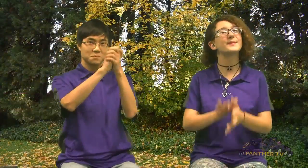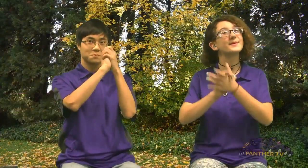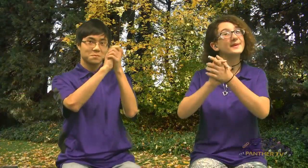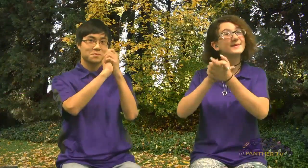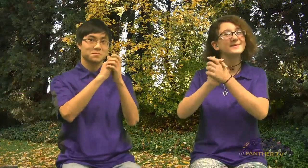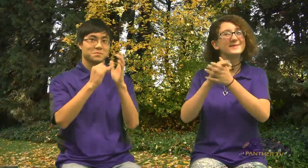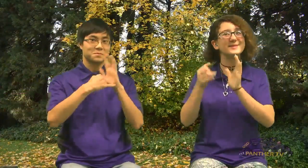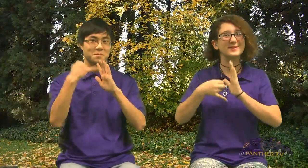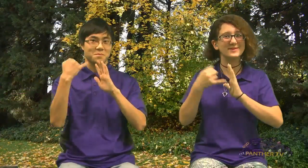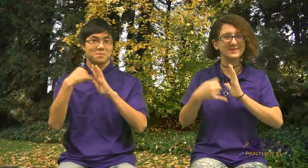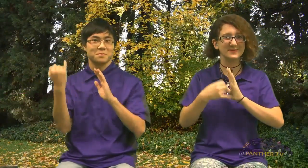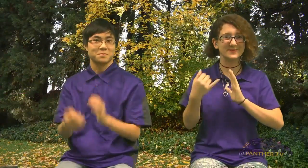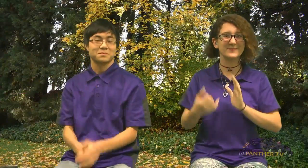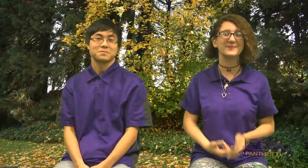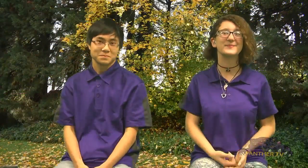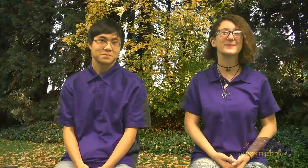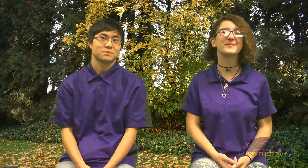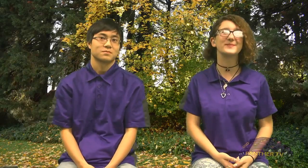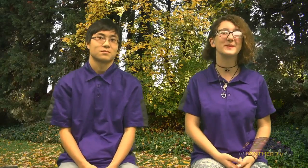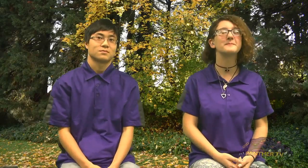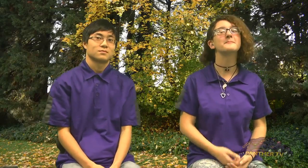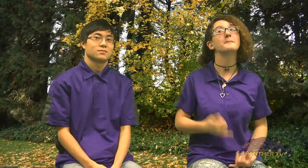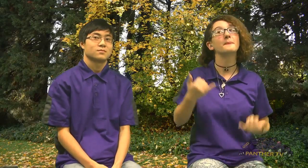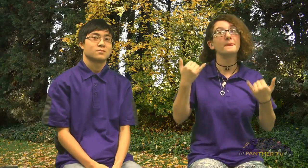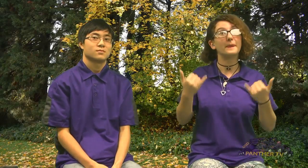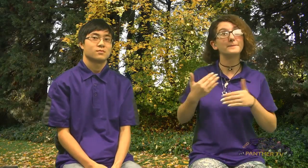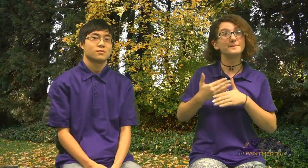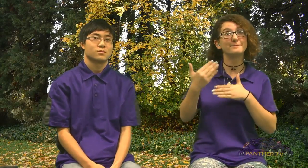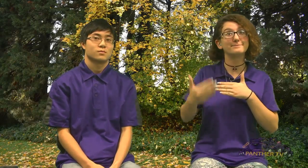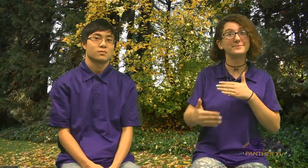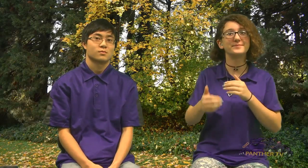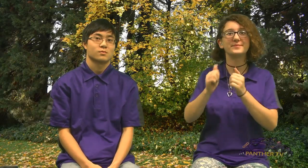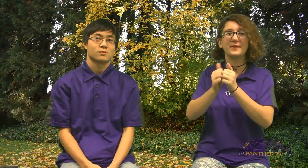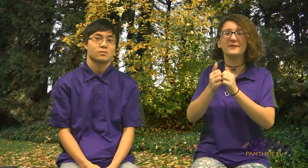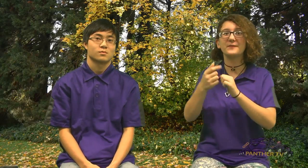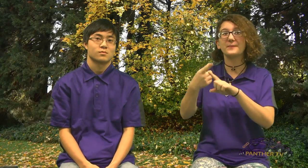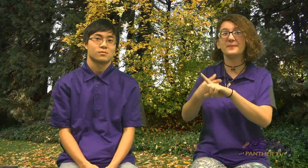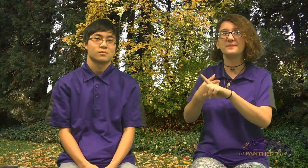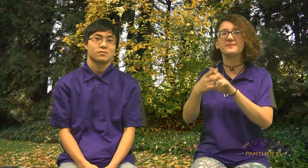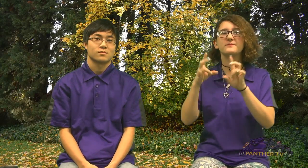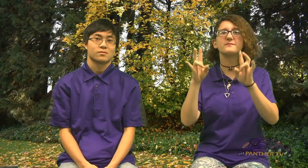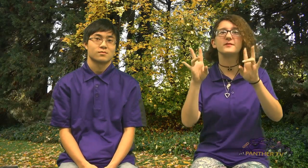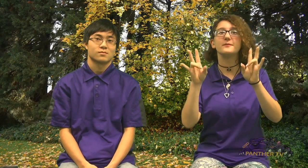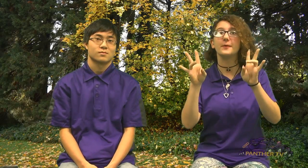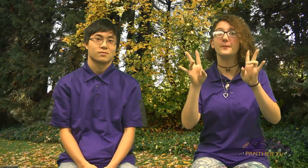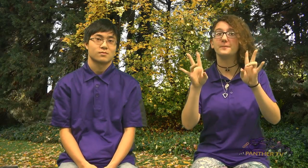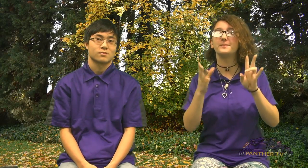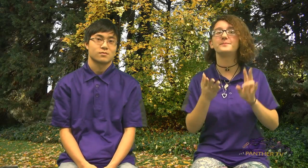Congratulation Jonathan! Now, next video is Athlete of the Month for volleyball.